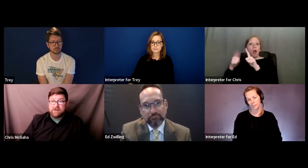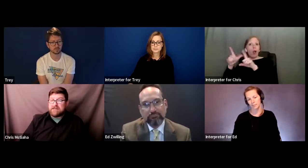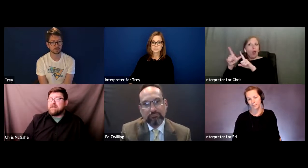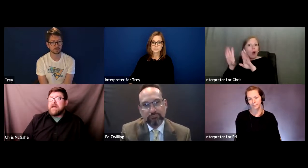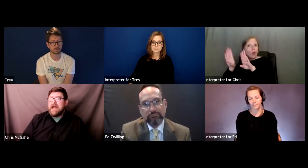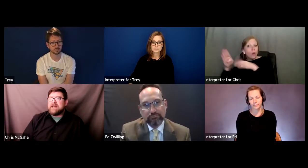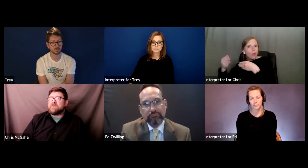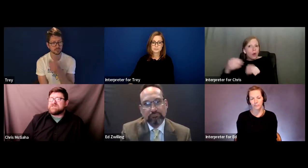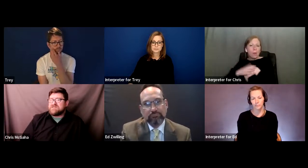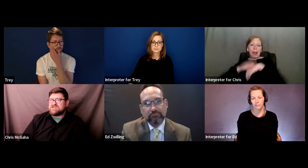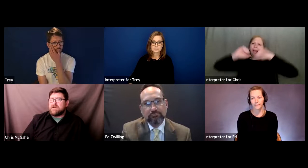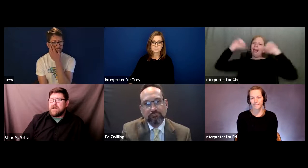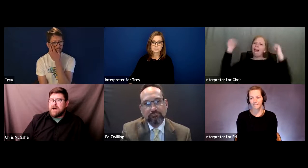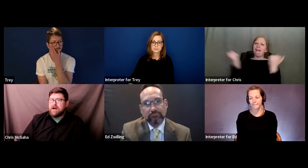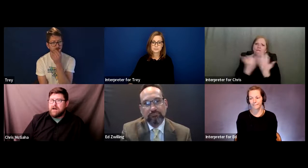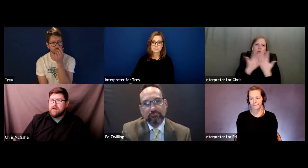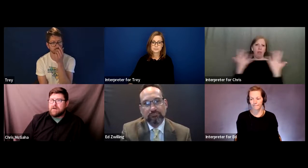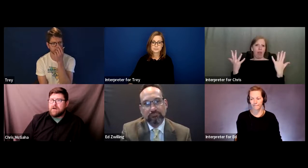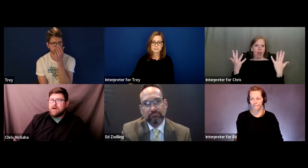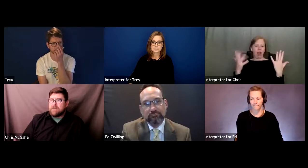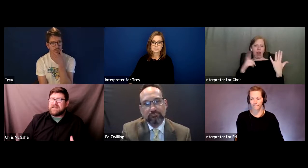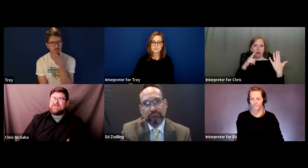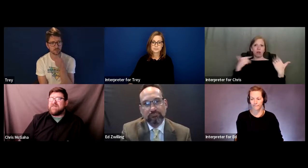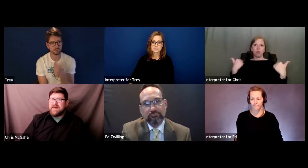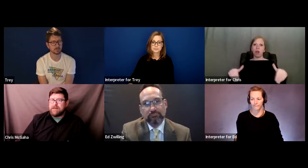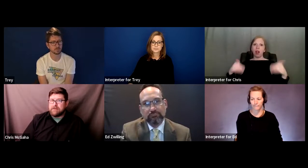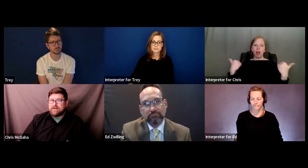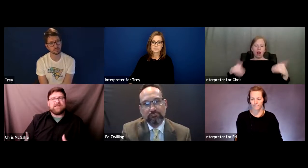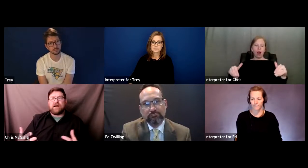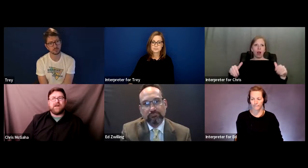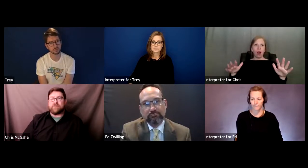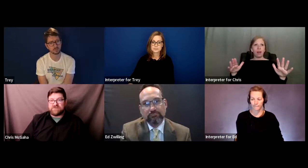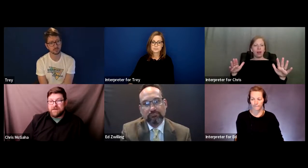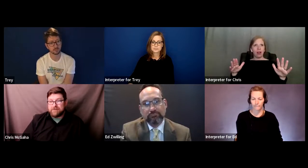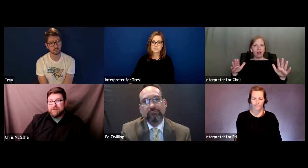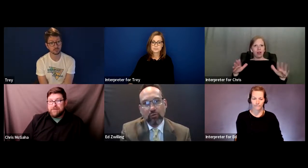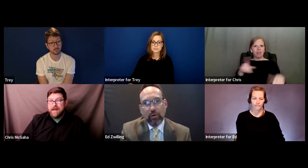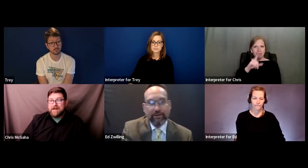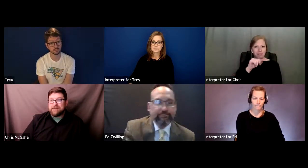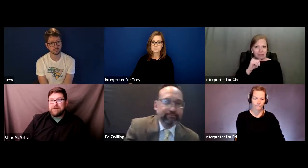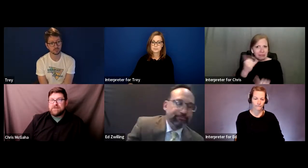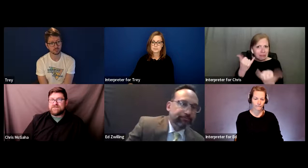conversations -- I mean, it was just a -- but even then, it's not 100%. Right.